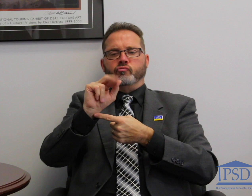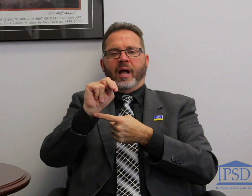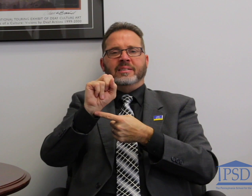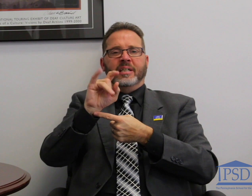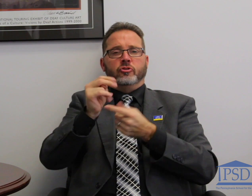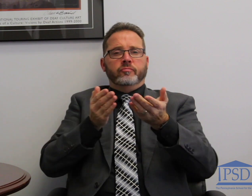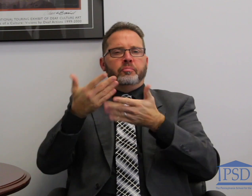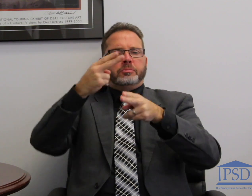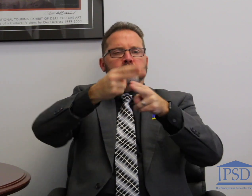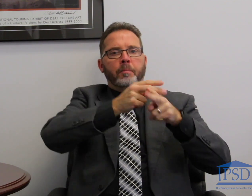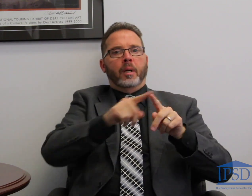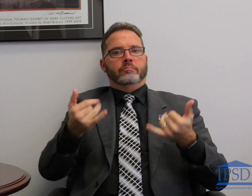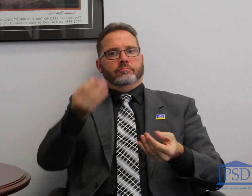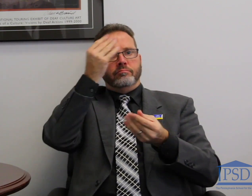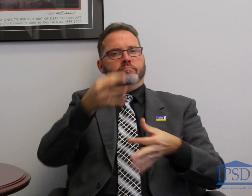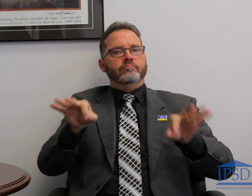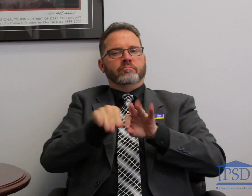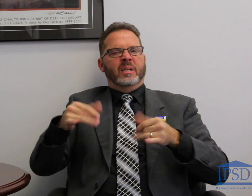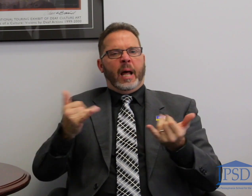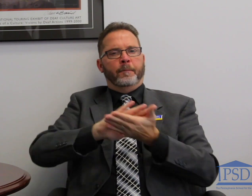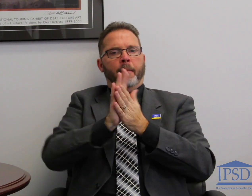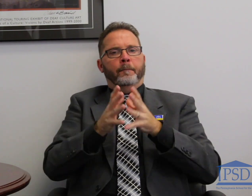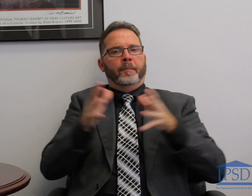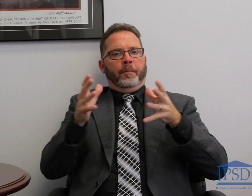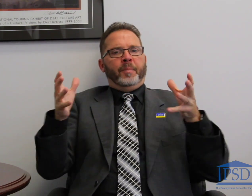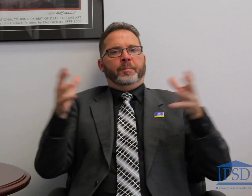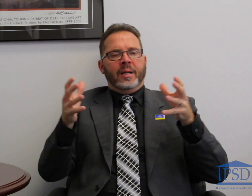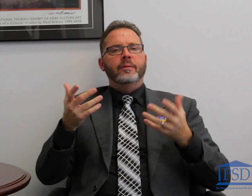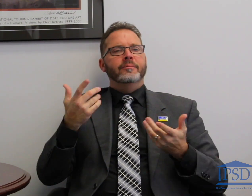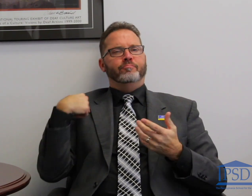transitions program. This program has already been in existence but this year